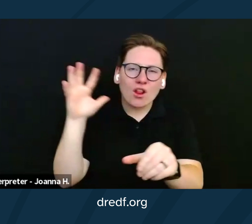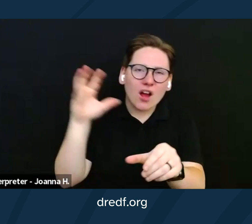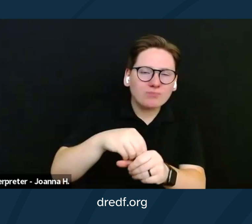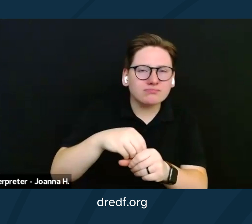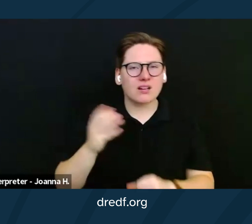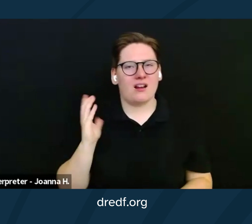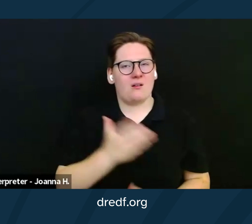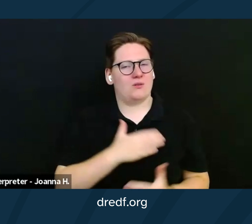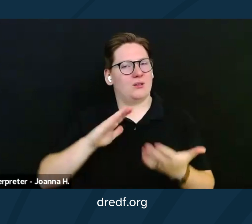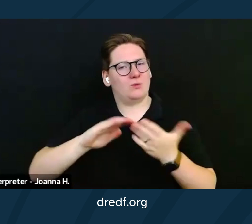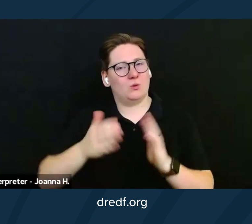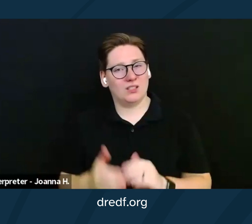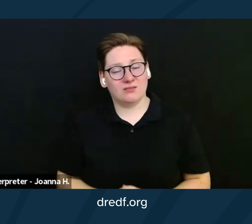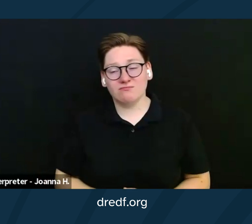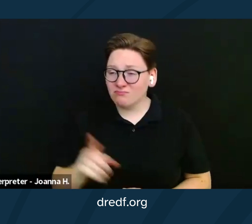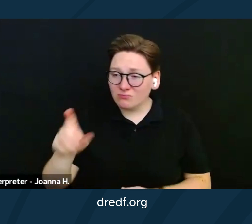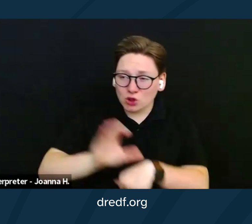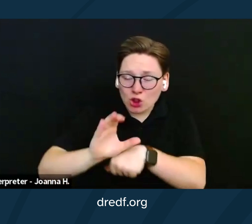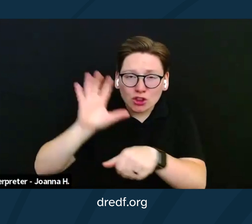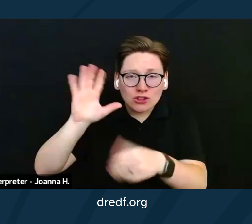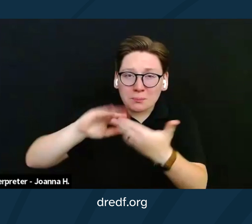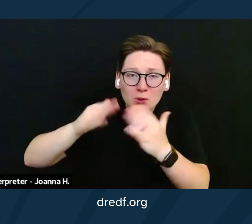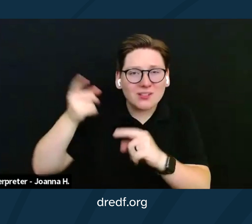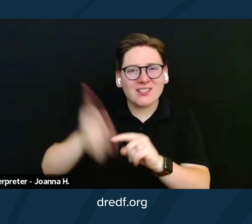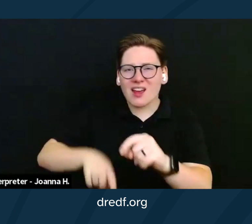including our church community, as we could if we were married.